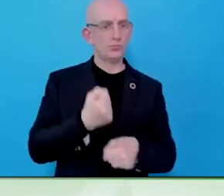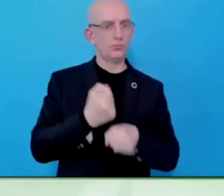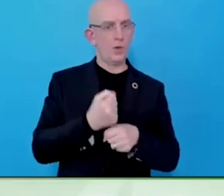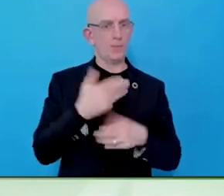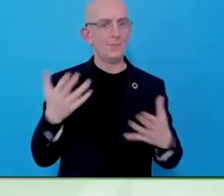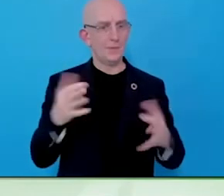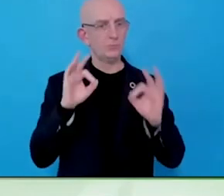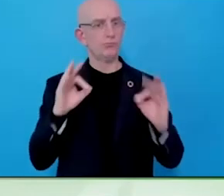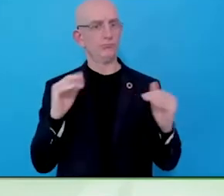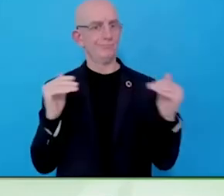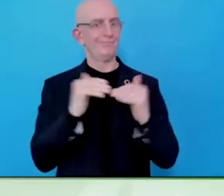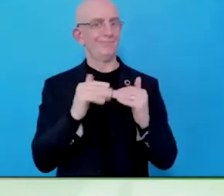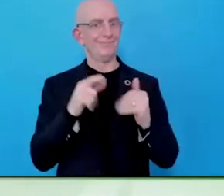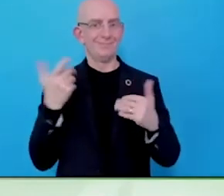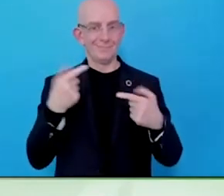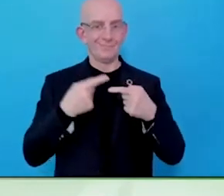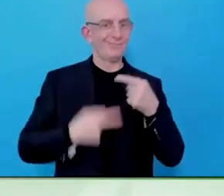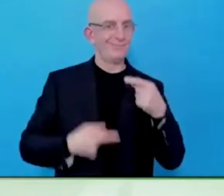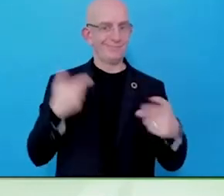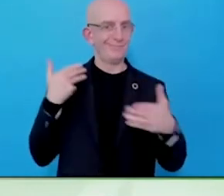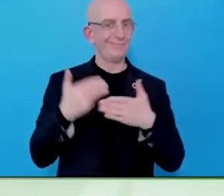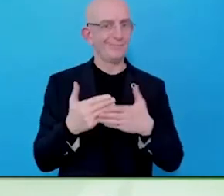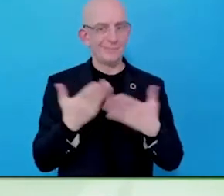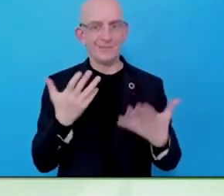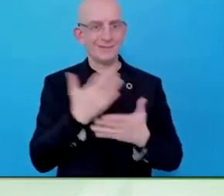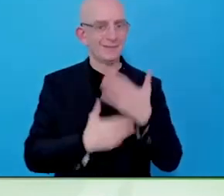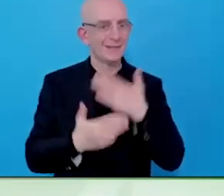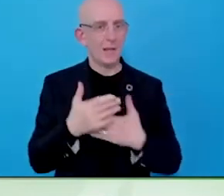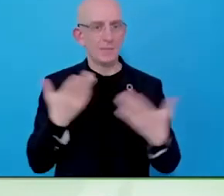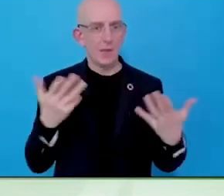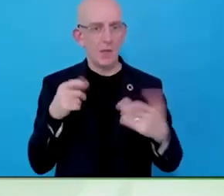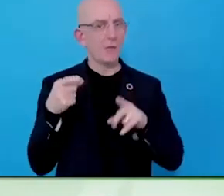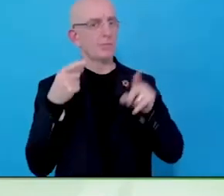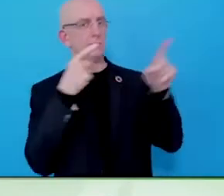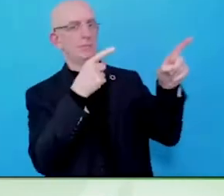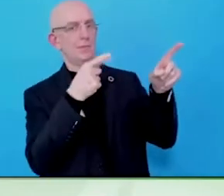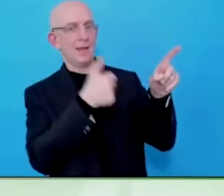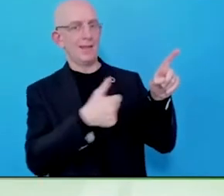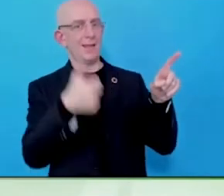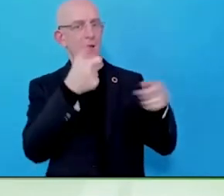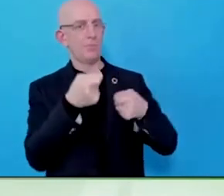actually positioning the employer as a valiant service user and potential partner.